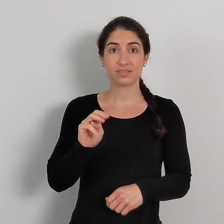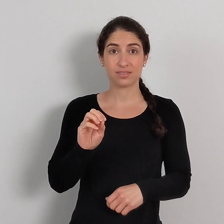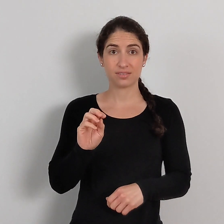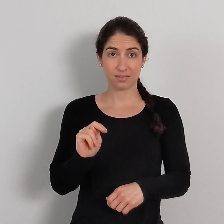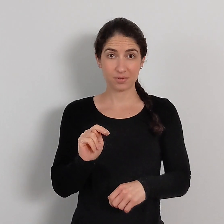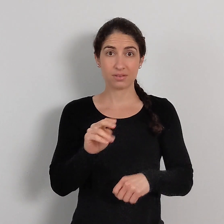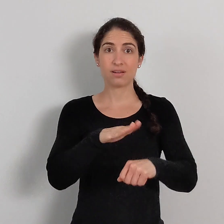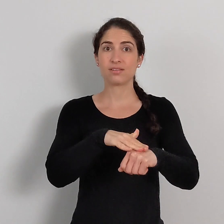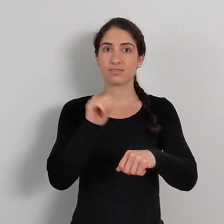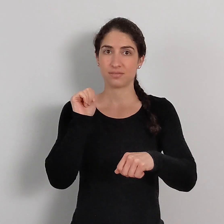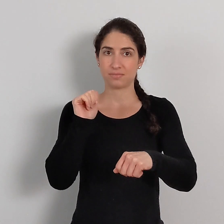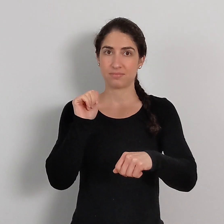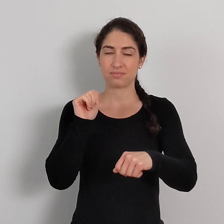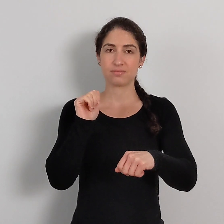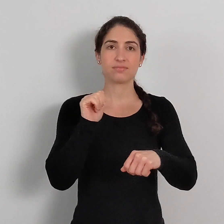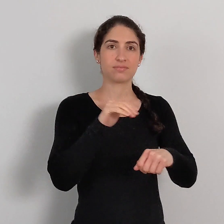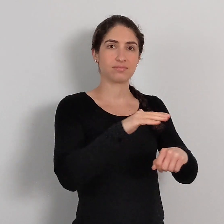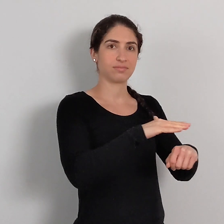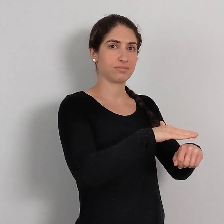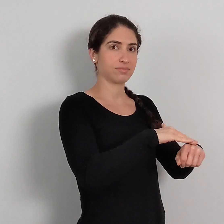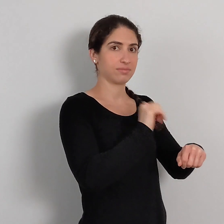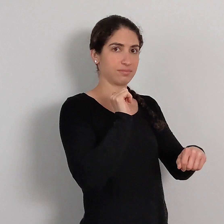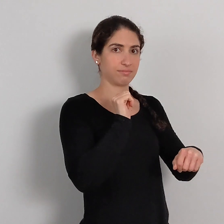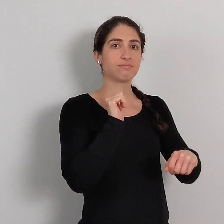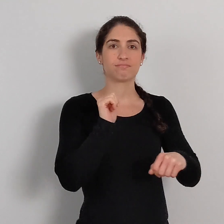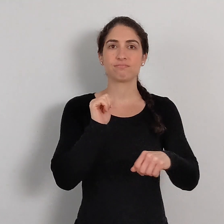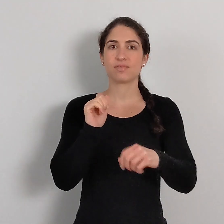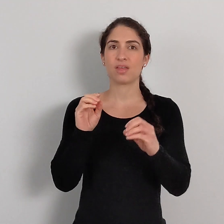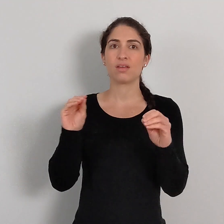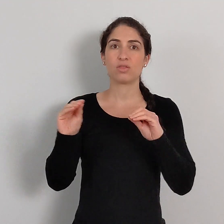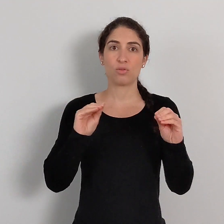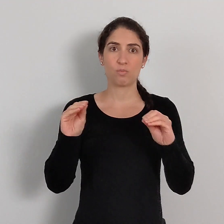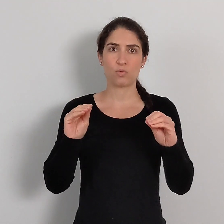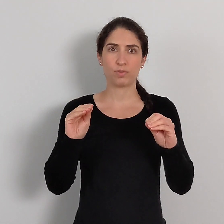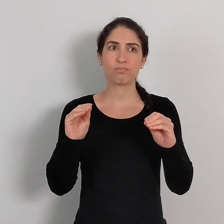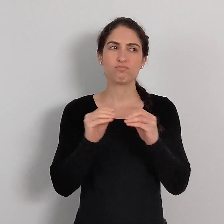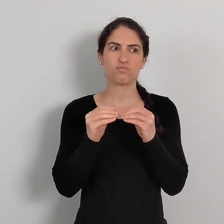SUMMON SUMMON, one movement.